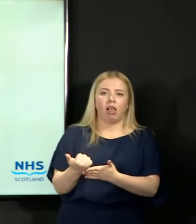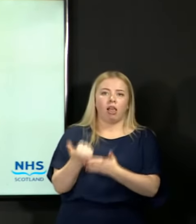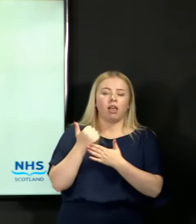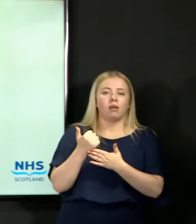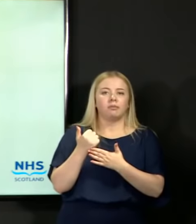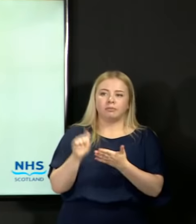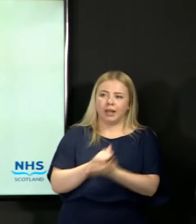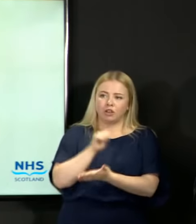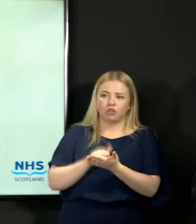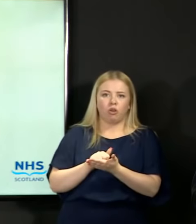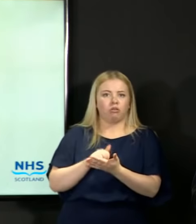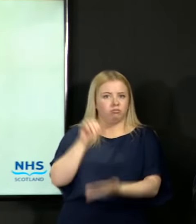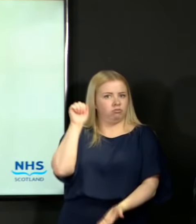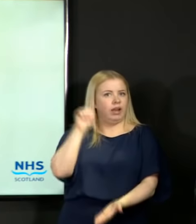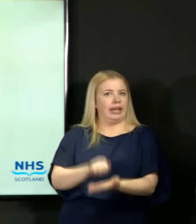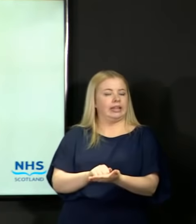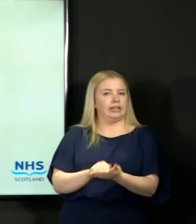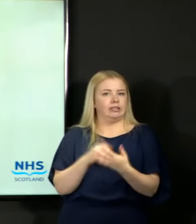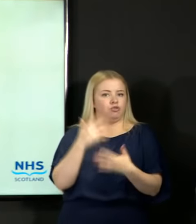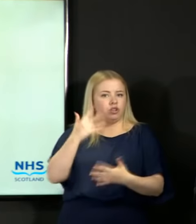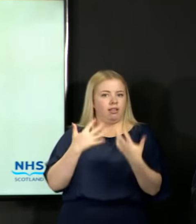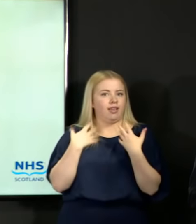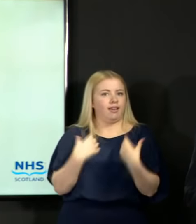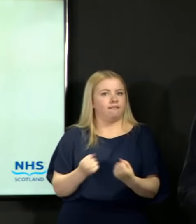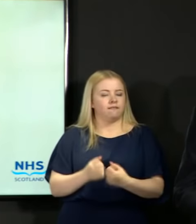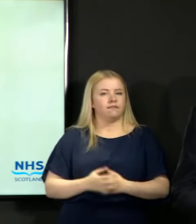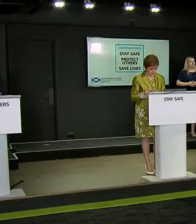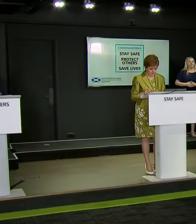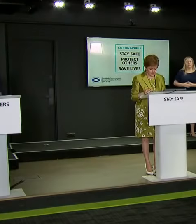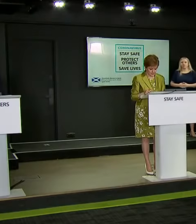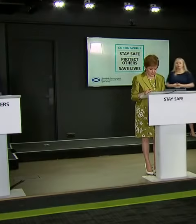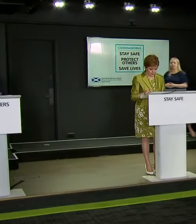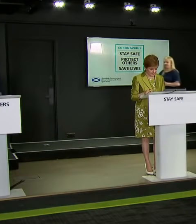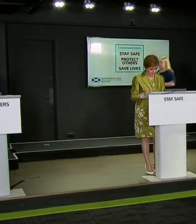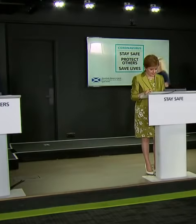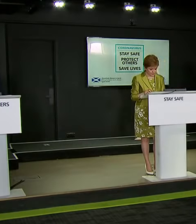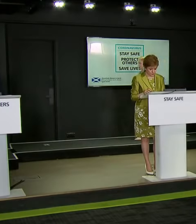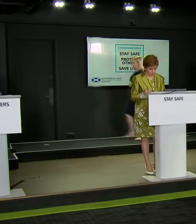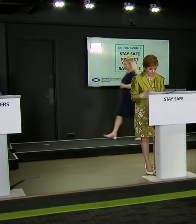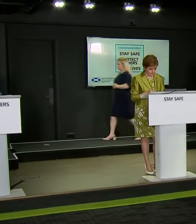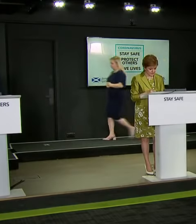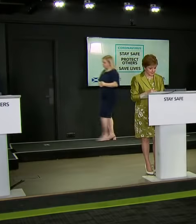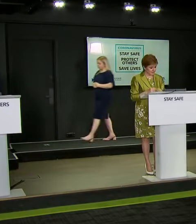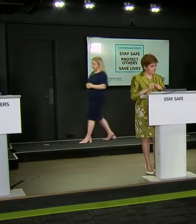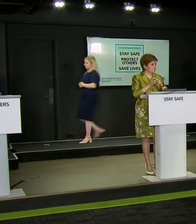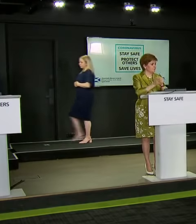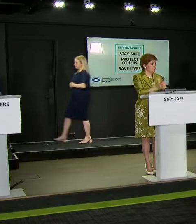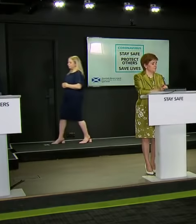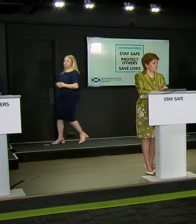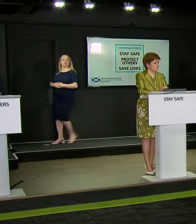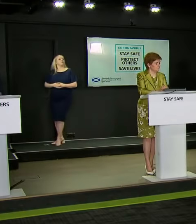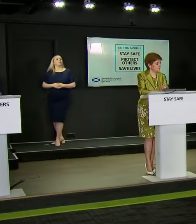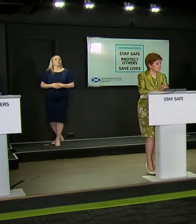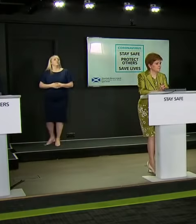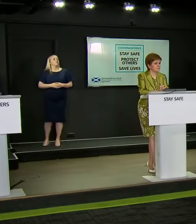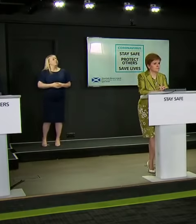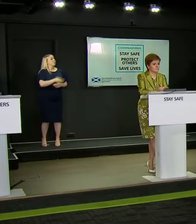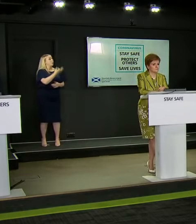about the results to which they think they are entitled. Thank you. Rachel Watson from the Daily Mail.